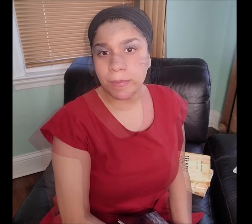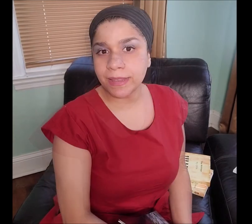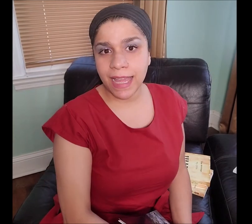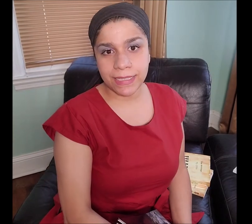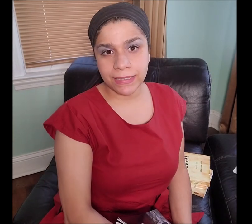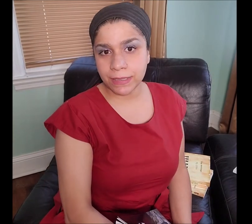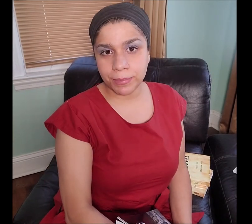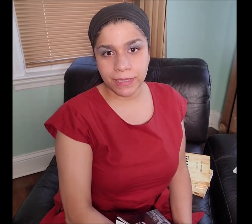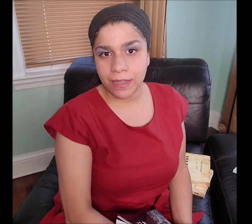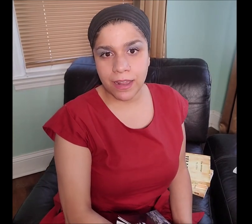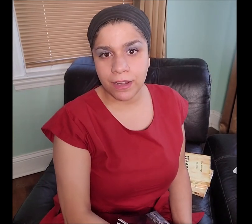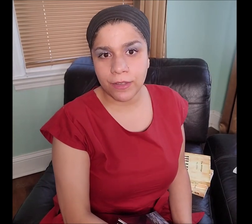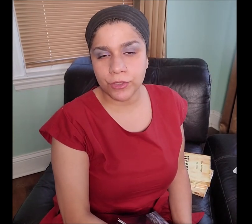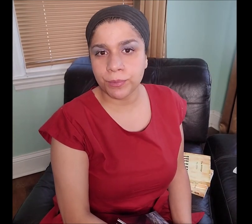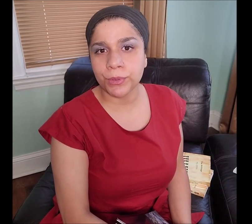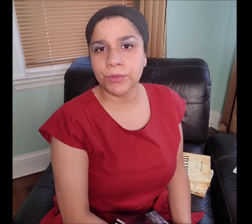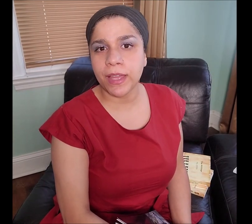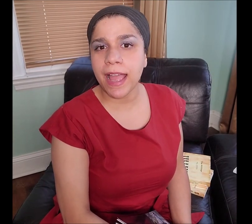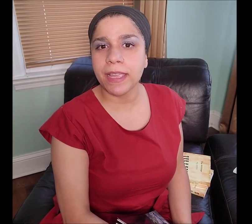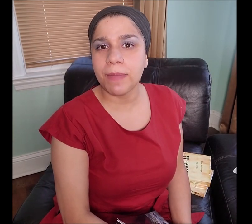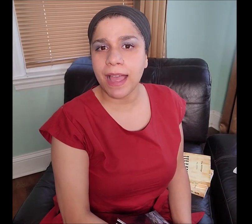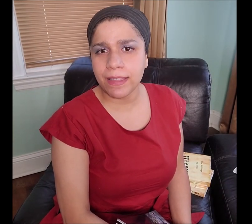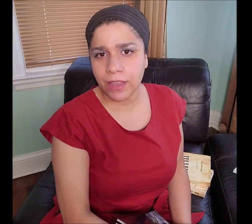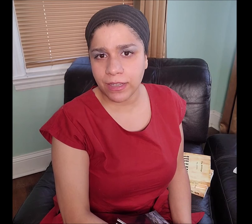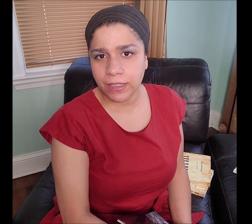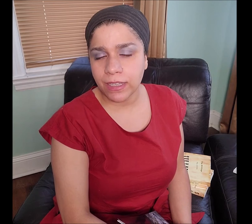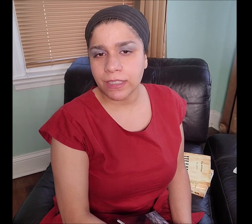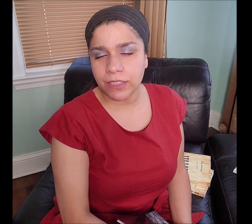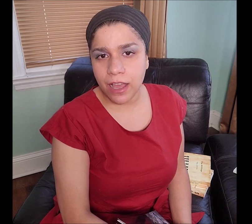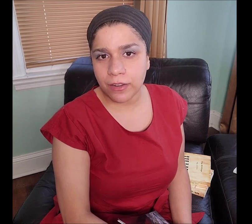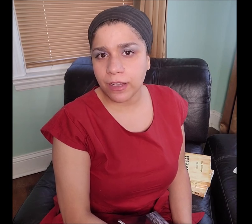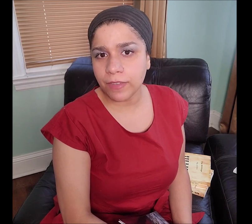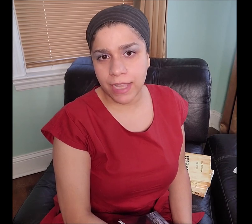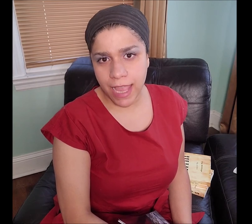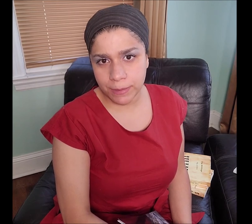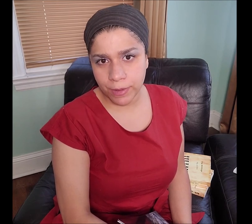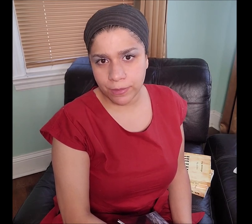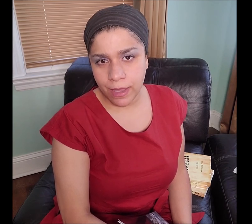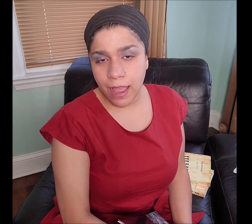but that is simply not enough. To prove that I am Itharey daughter of the diaspora,